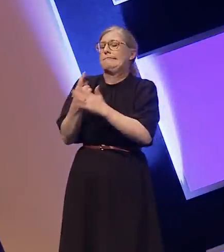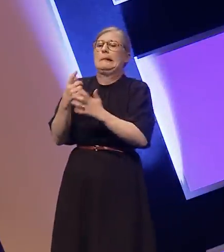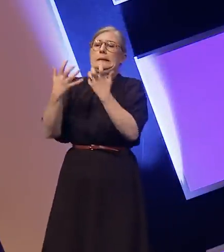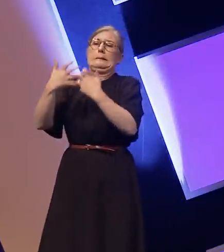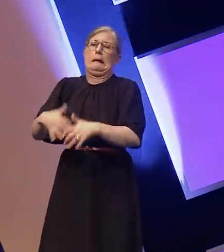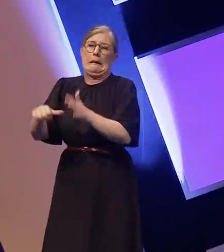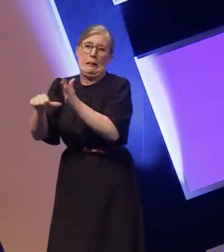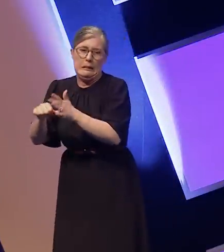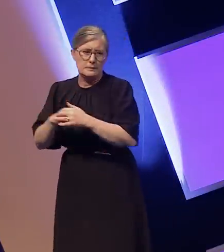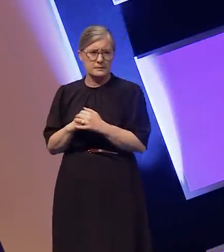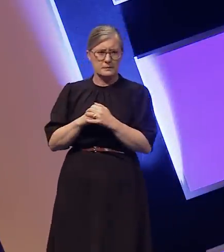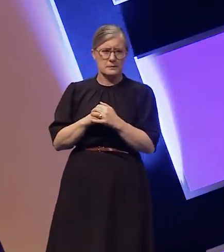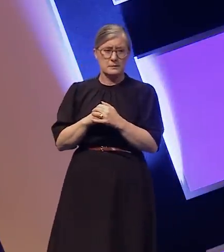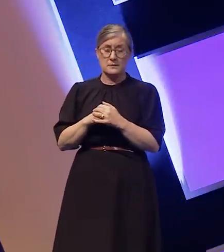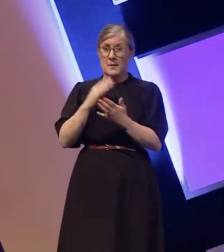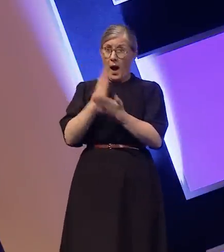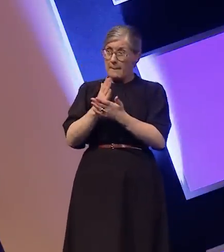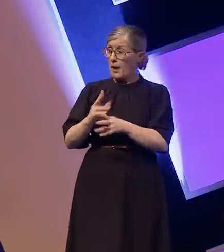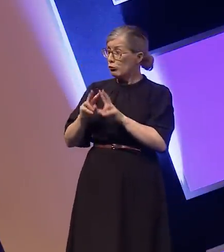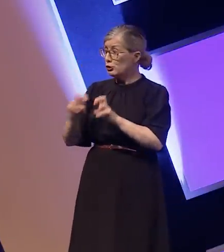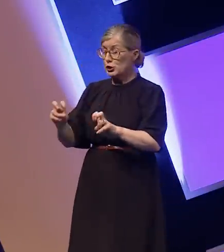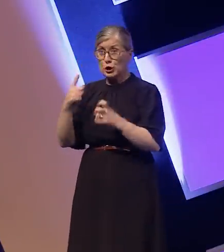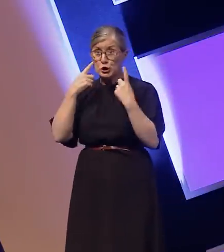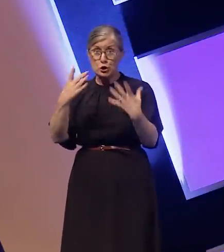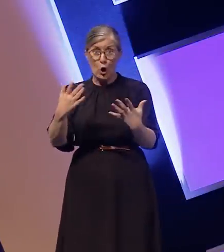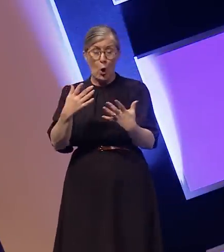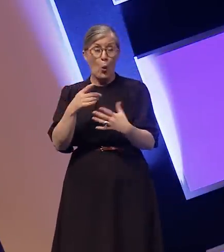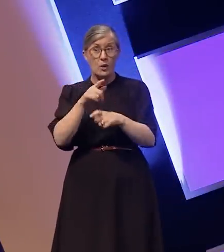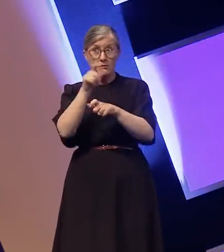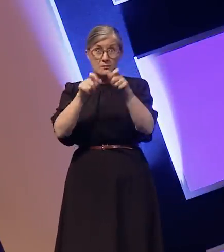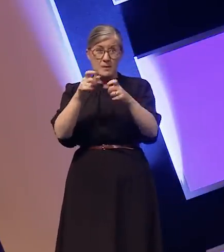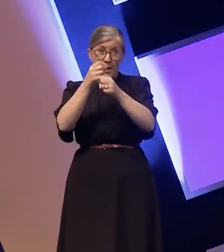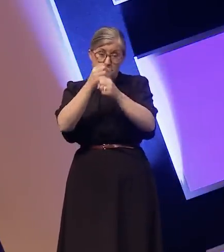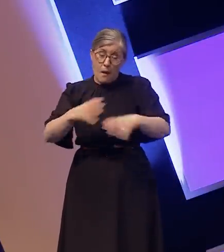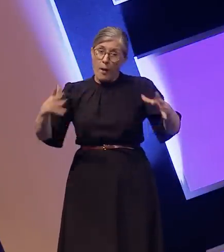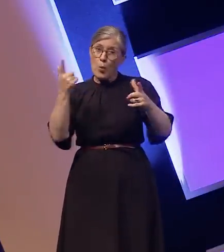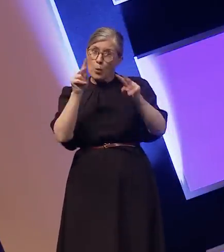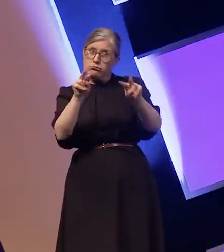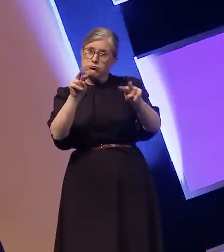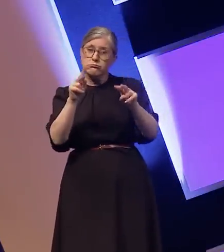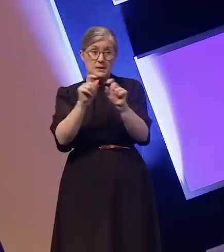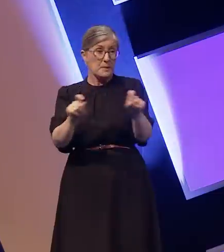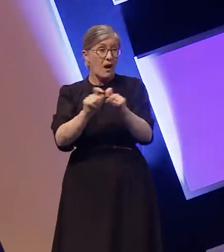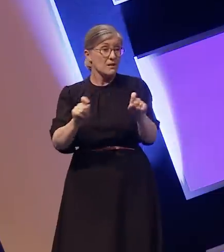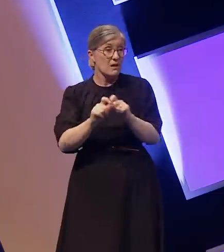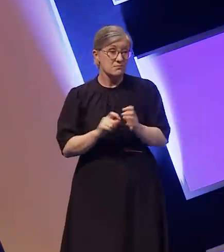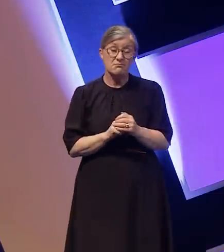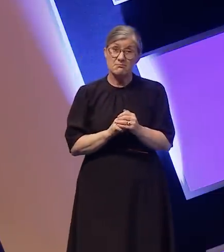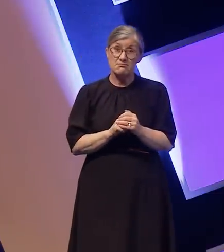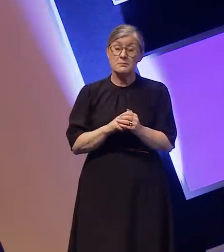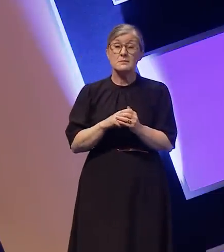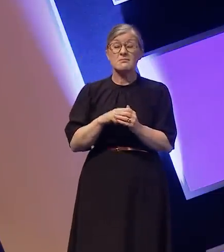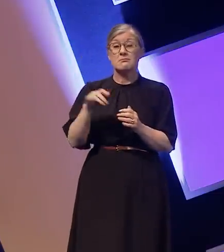Research has shown that users of subtitles have grown on a massive scale. Viewers age 18 to 25